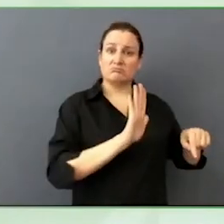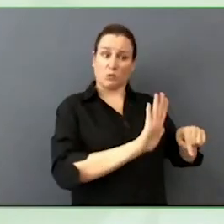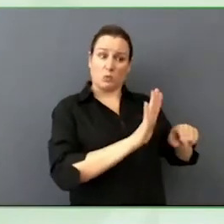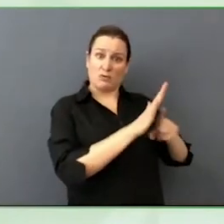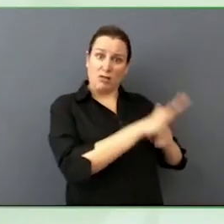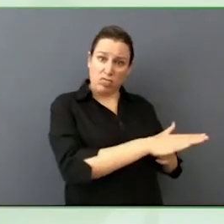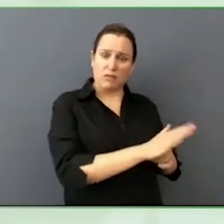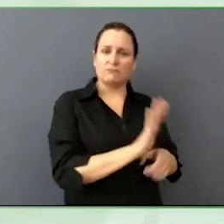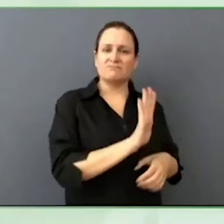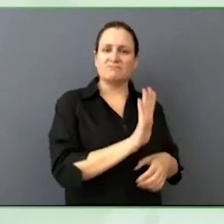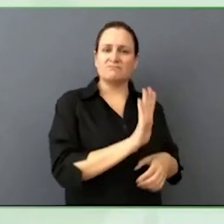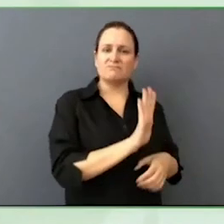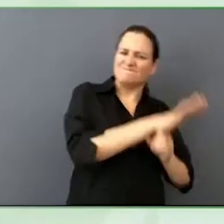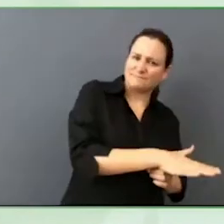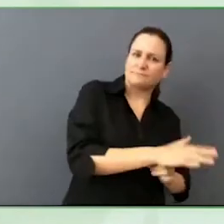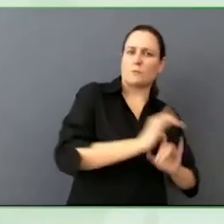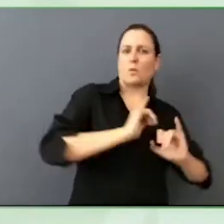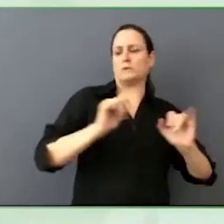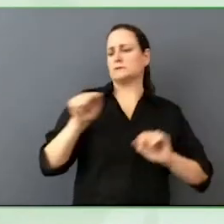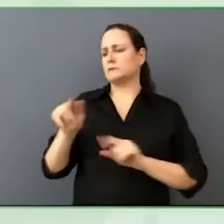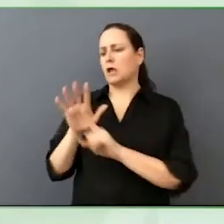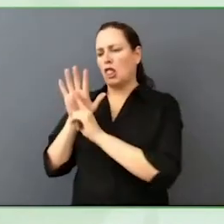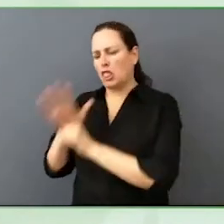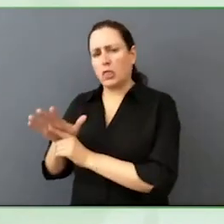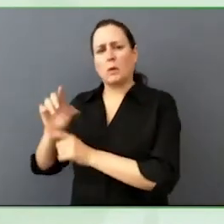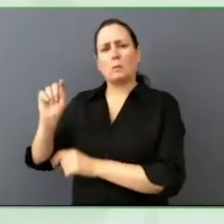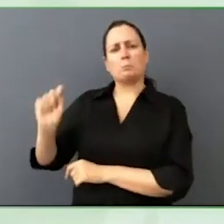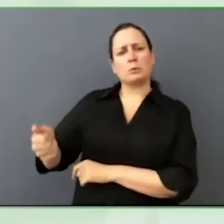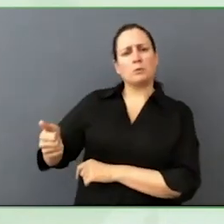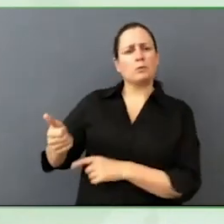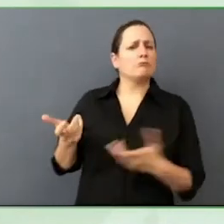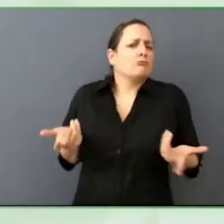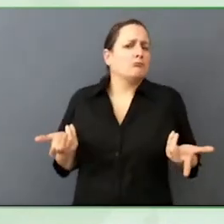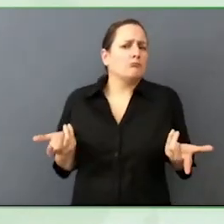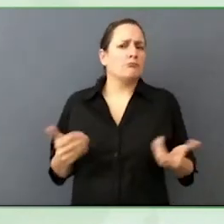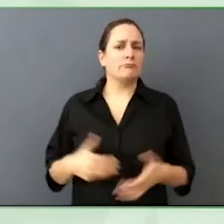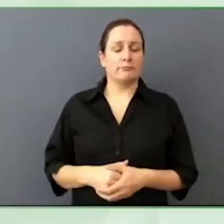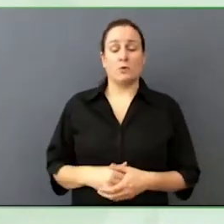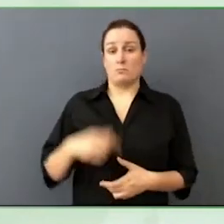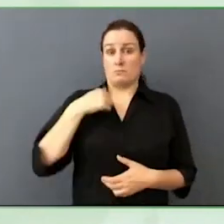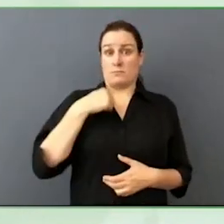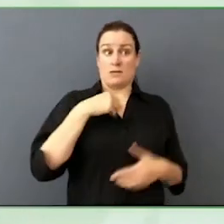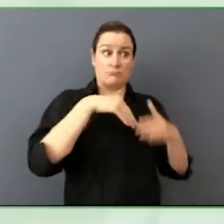In the US, in graduate school, I faced accessibility barriers, right